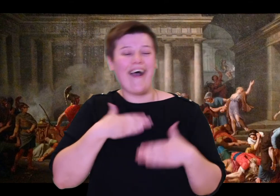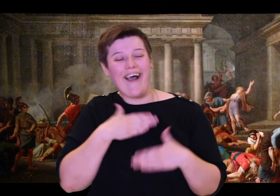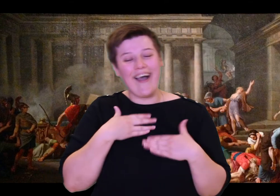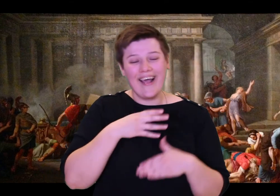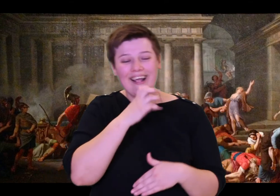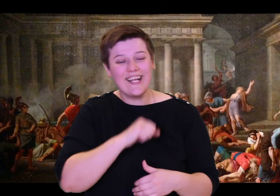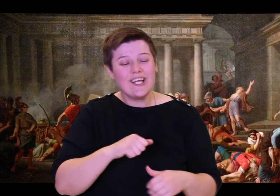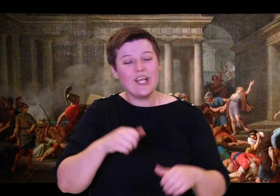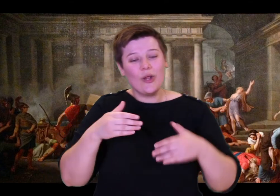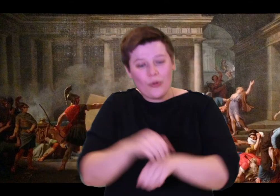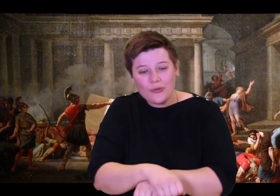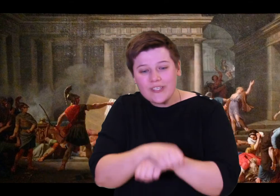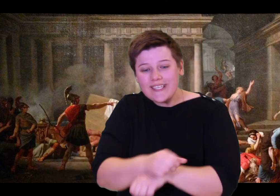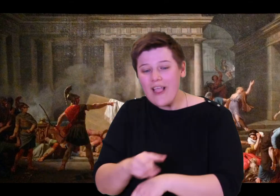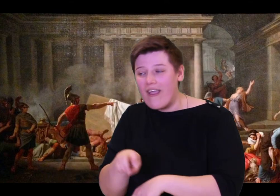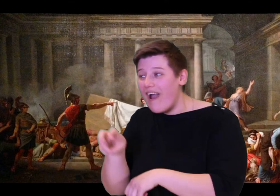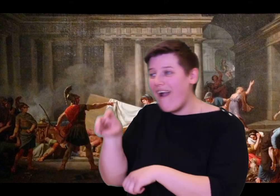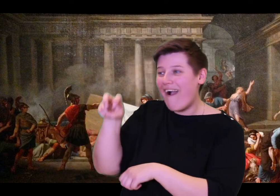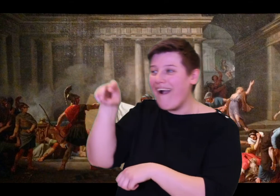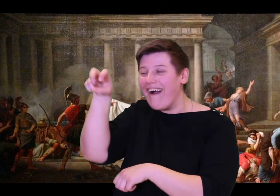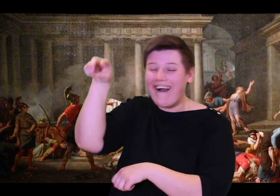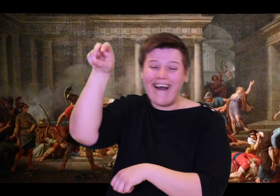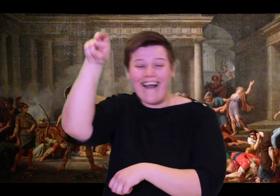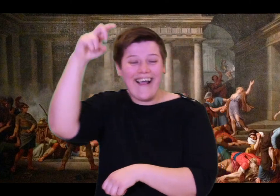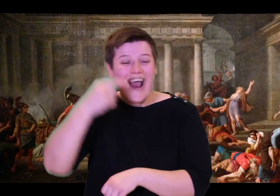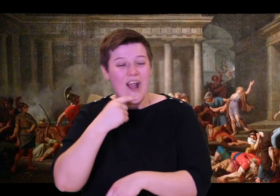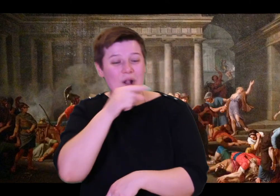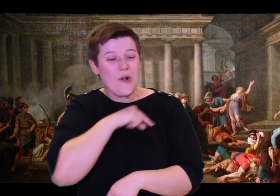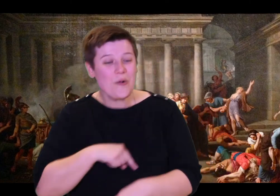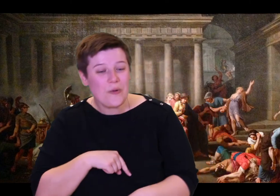Book 23